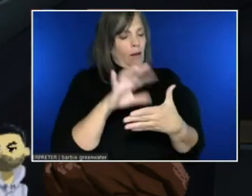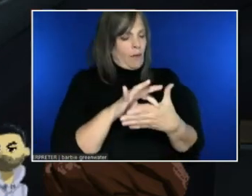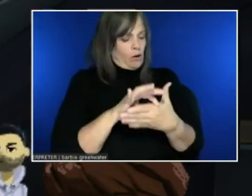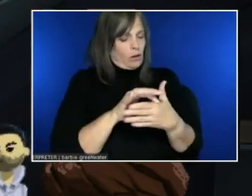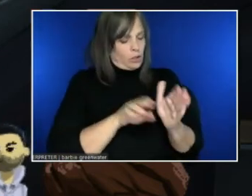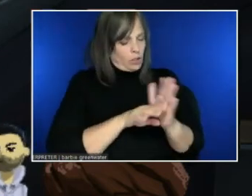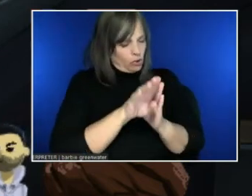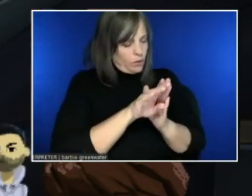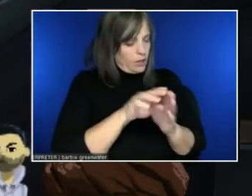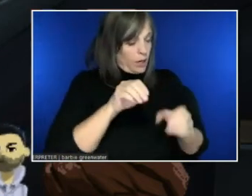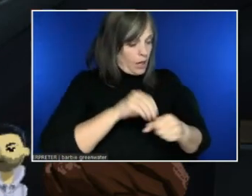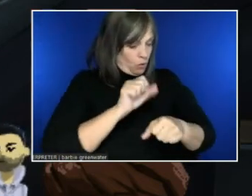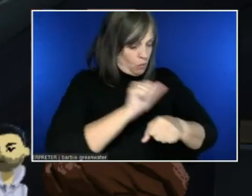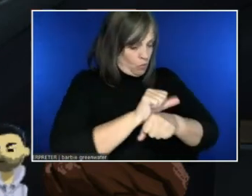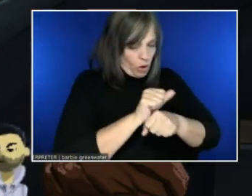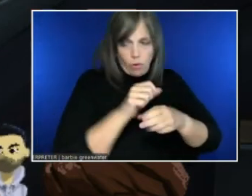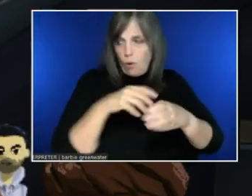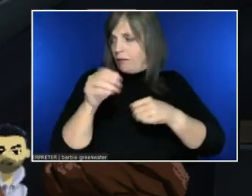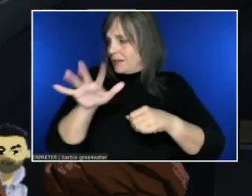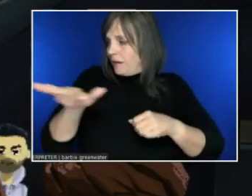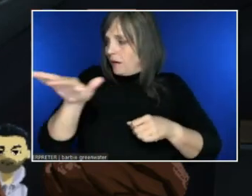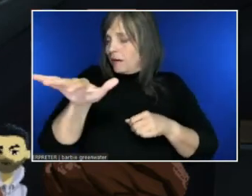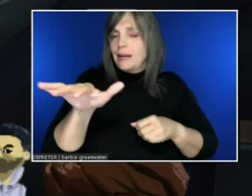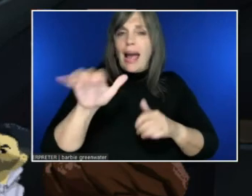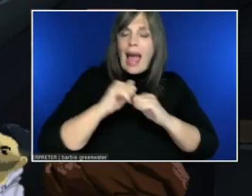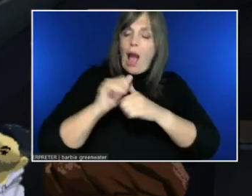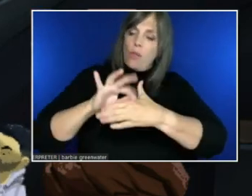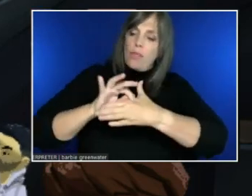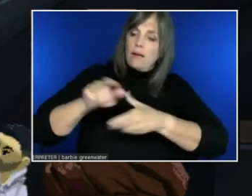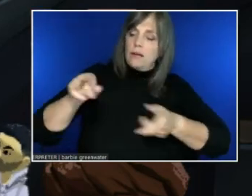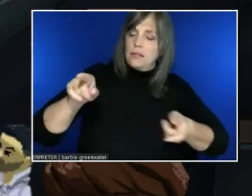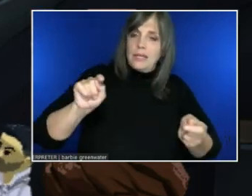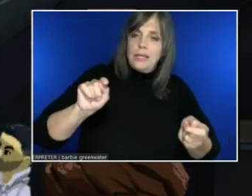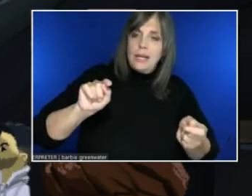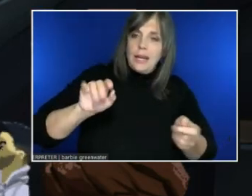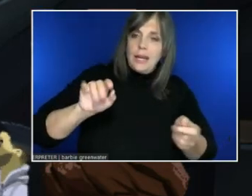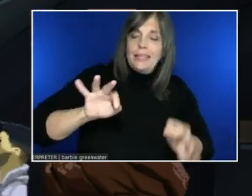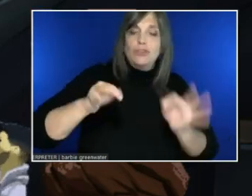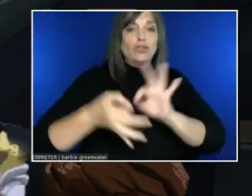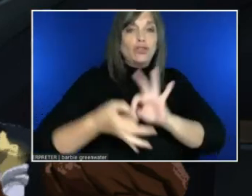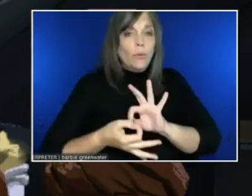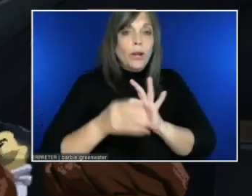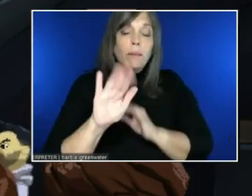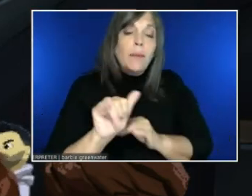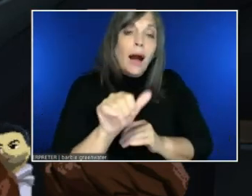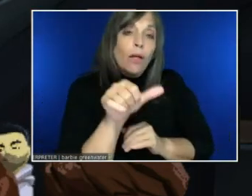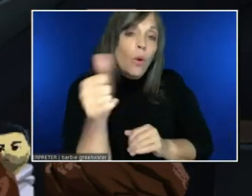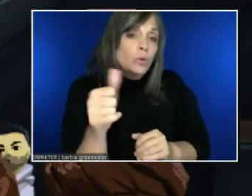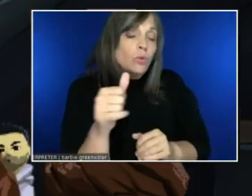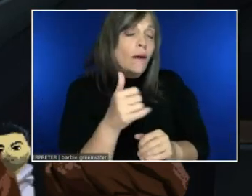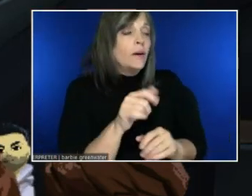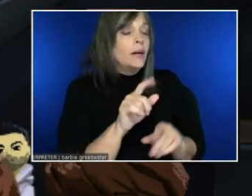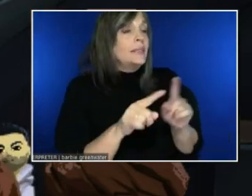And how that content might be interpreted by those that have different preferences or different needs.